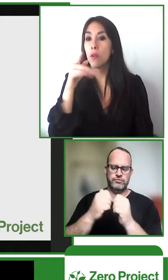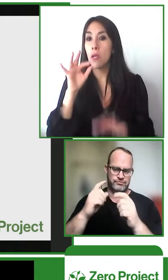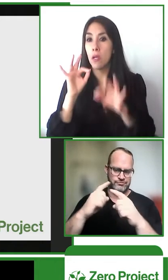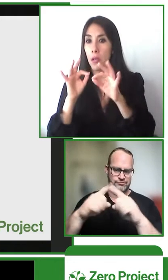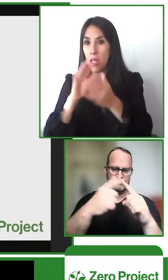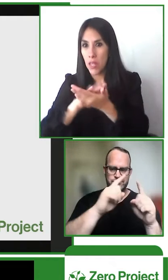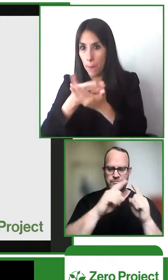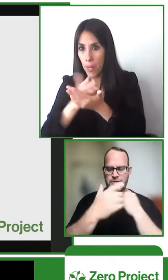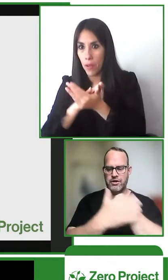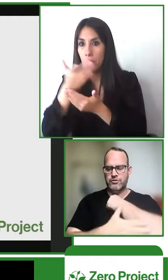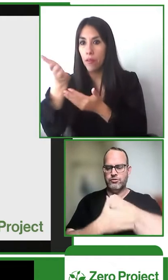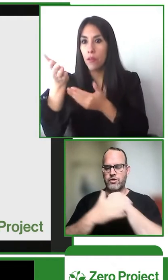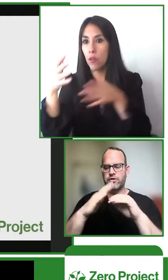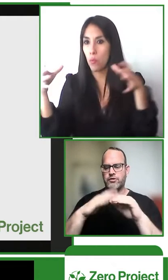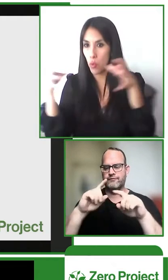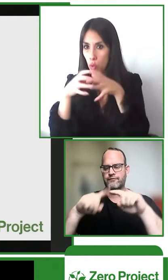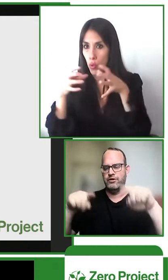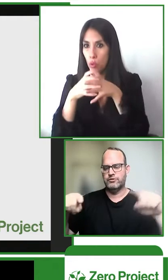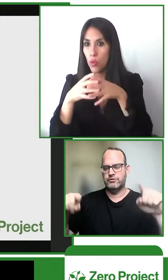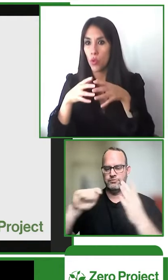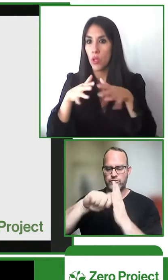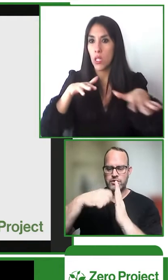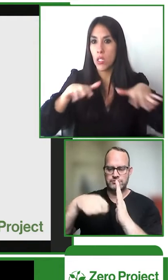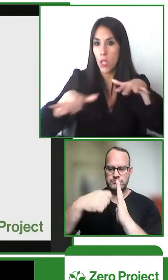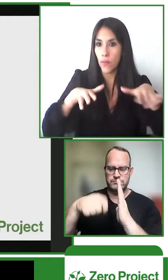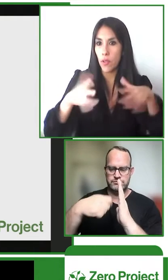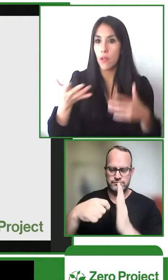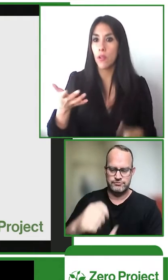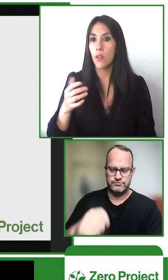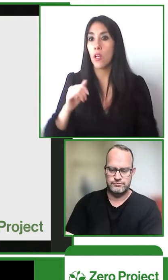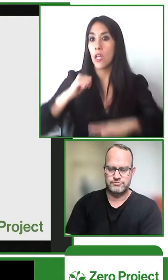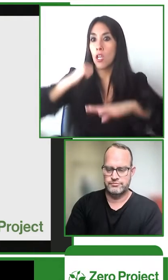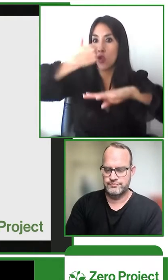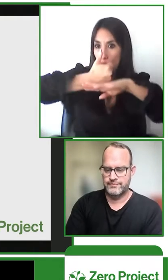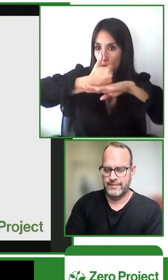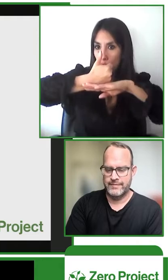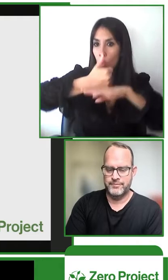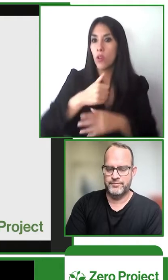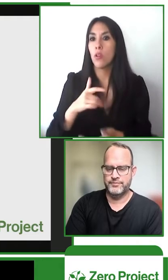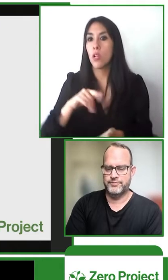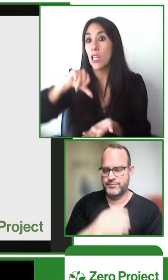educational outreach who also partners with a variety of countries to do deaf